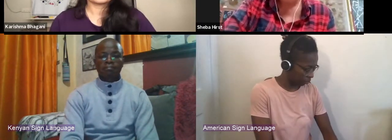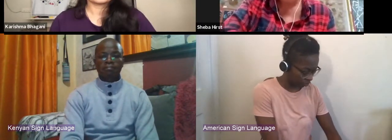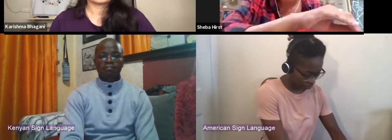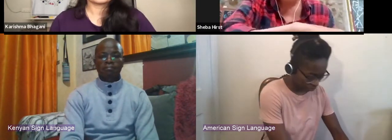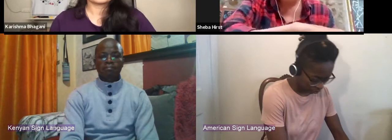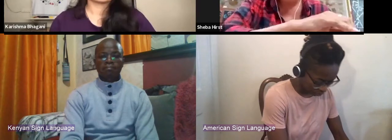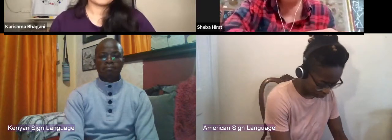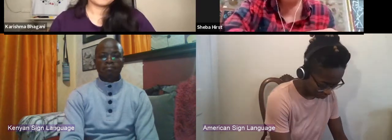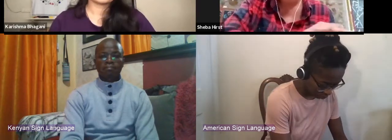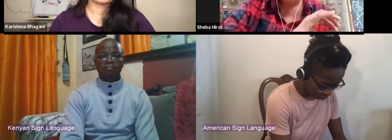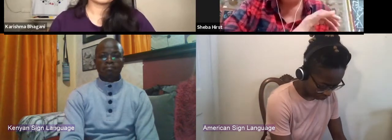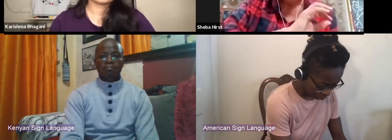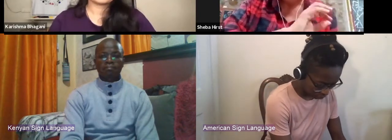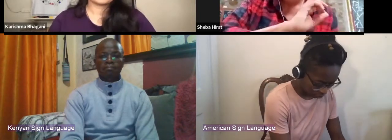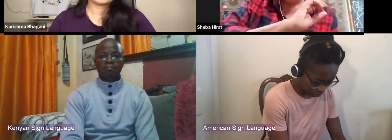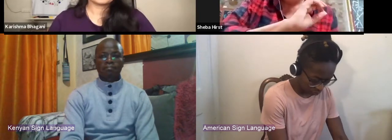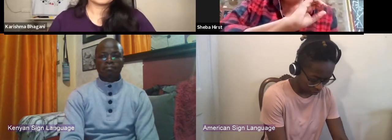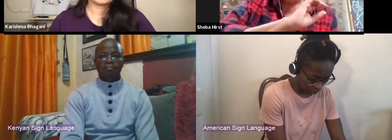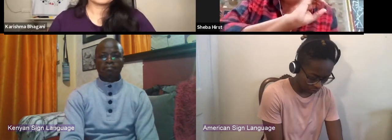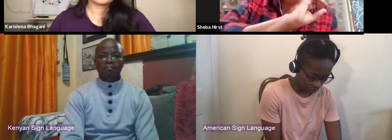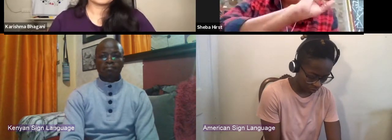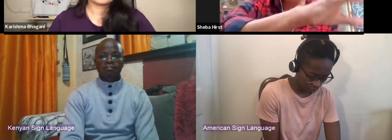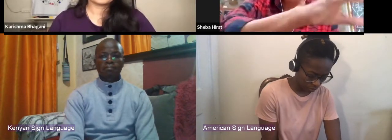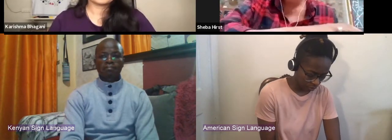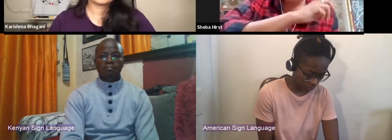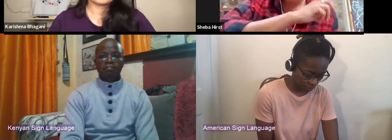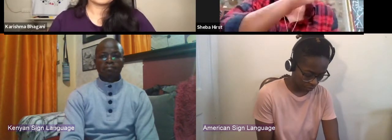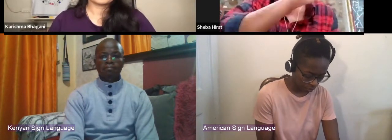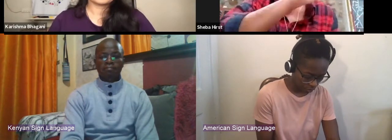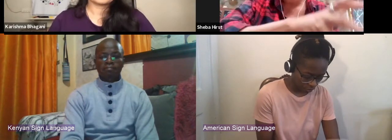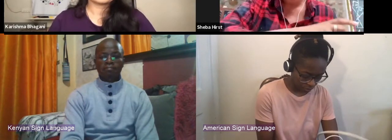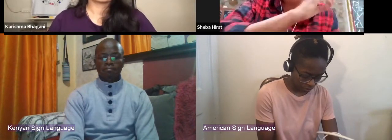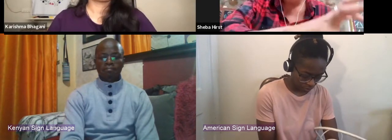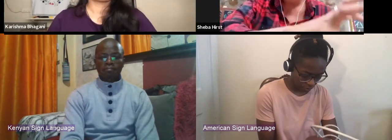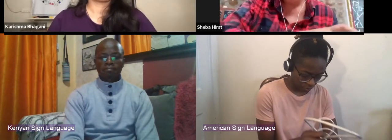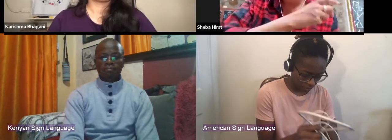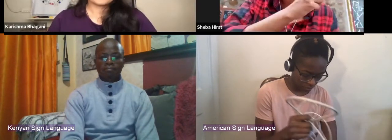in cultivating children's love and appreciation